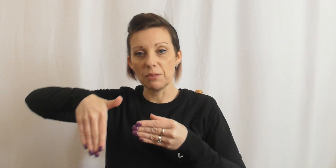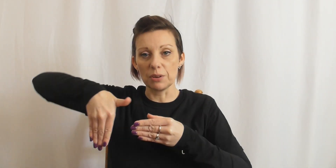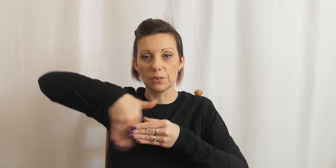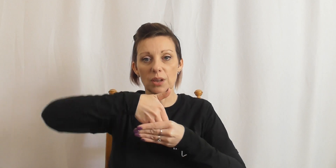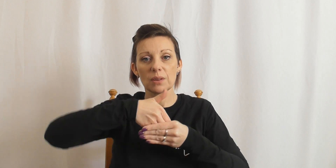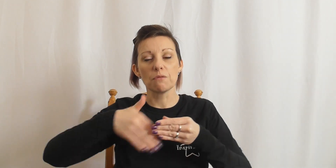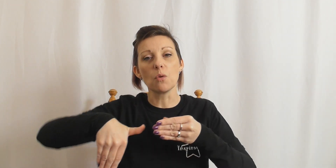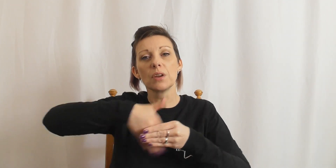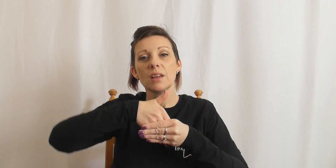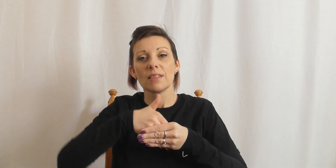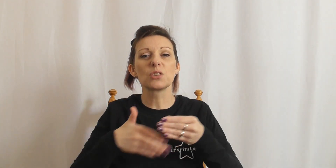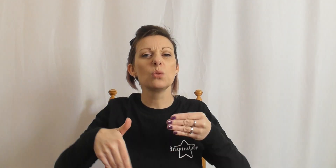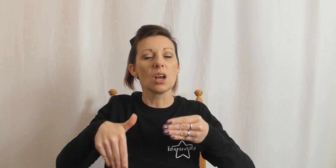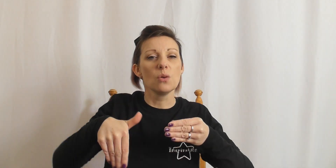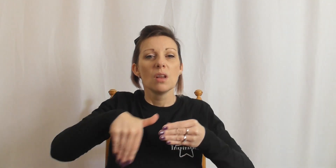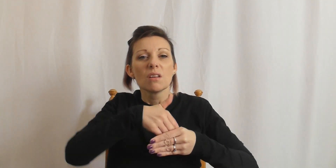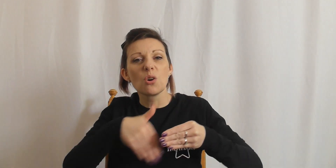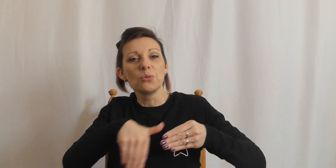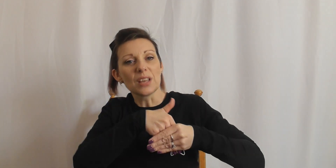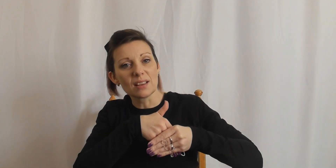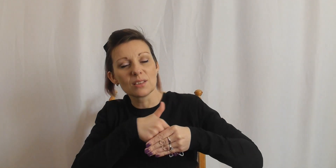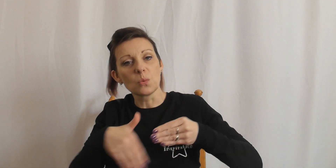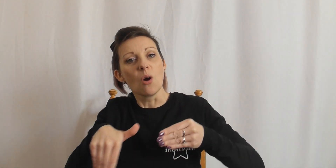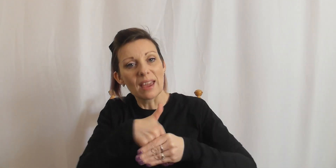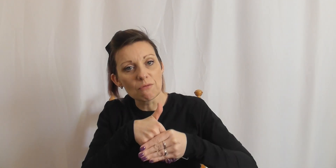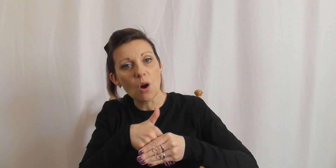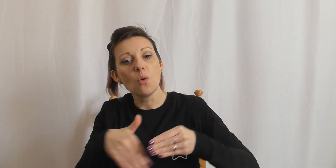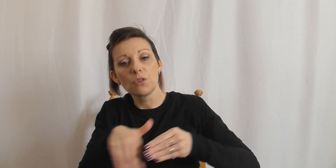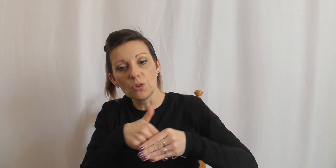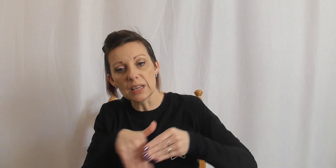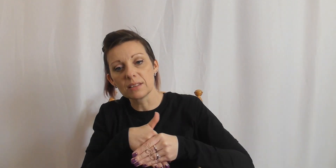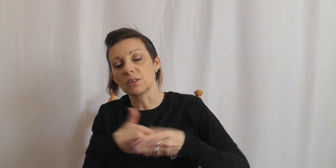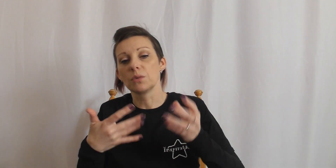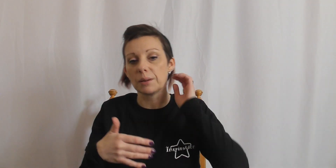front of you, involved. That's also context as well, get involved, context, that sort of thing.